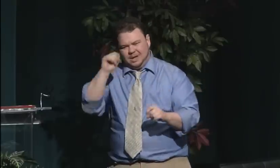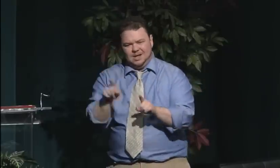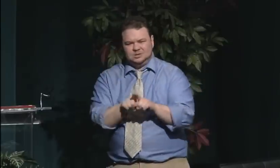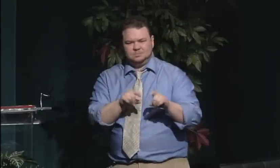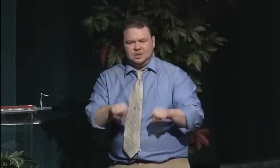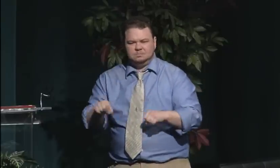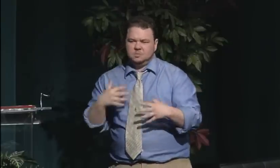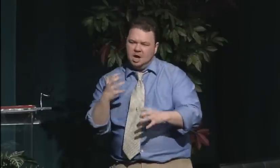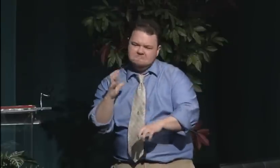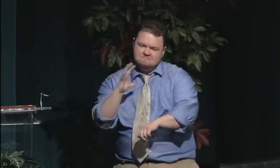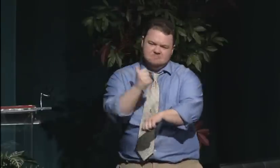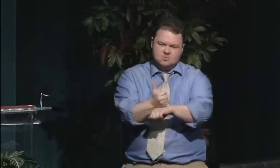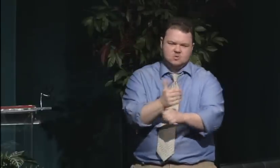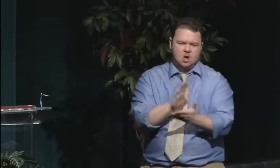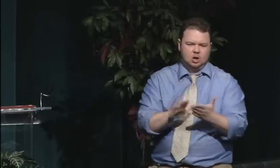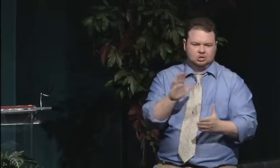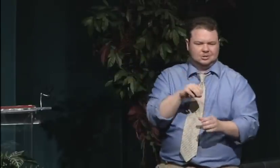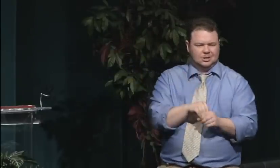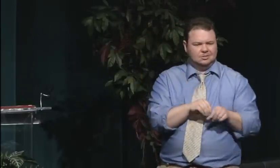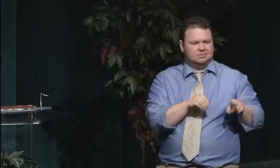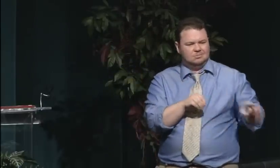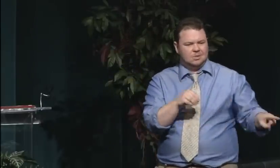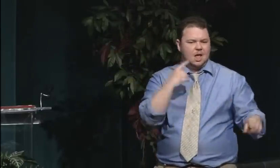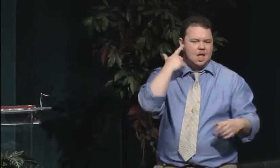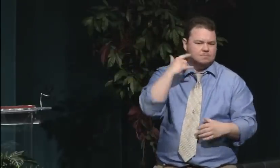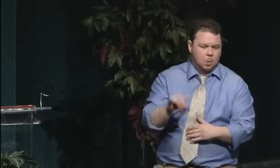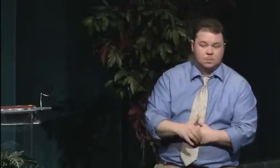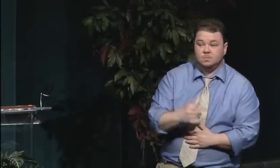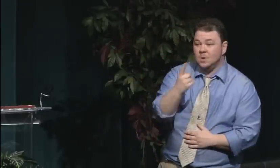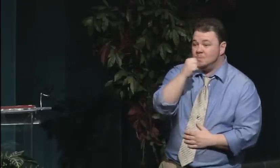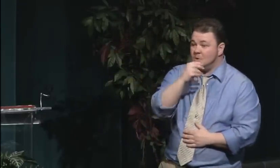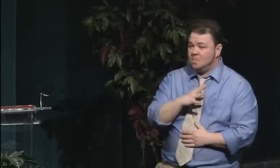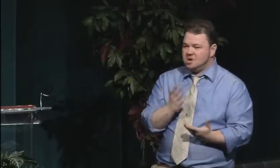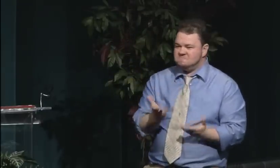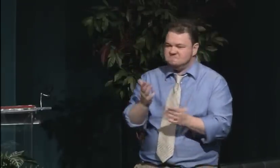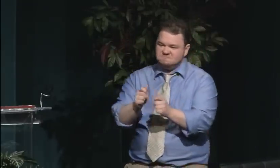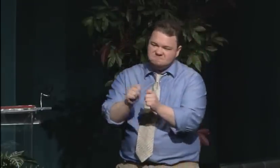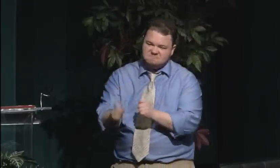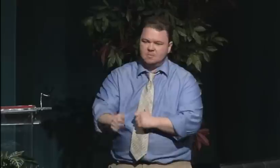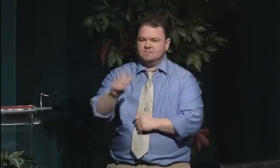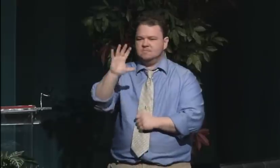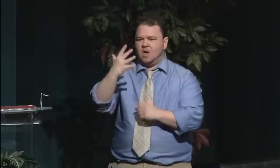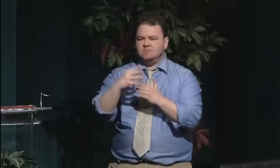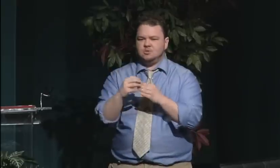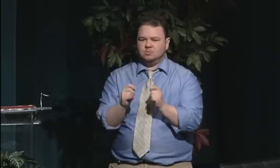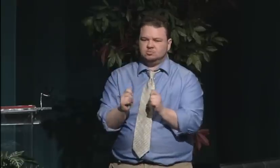and he closed the doors to them, and they were closed for 22 years.